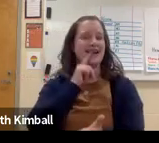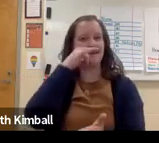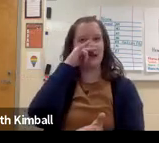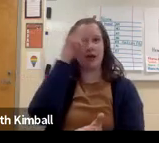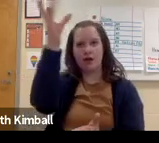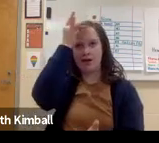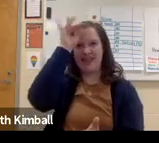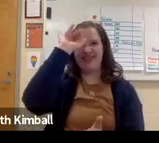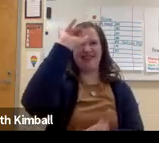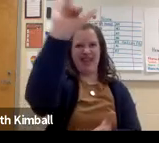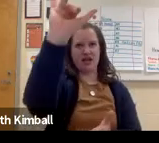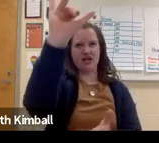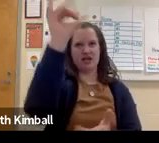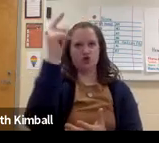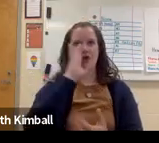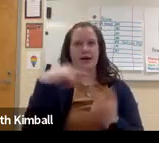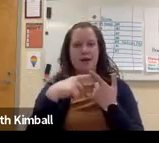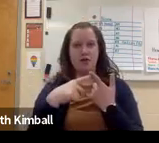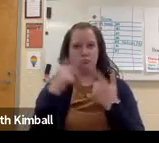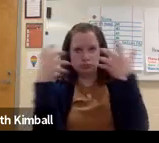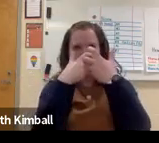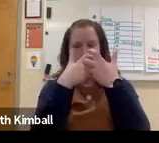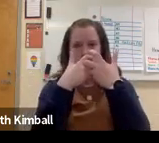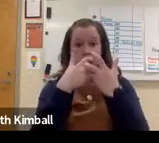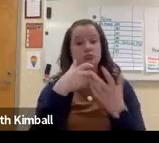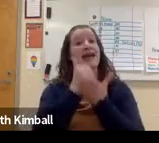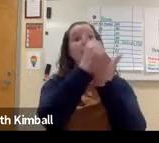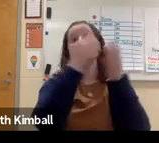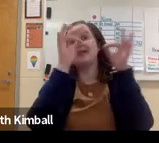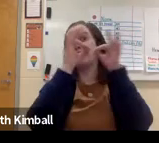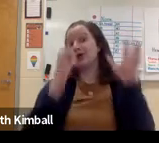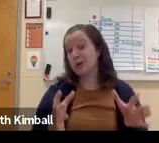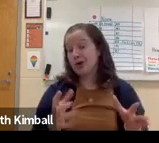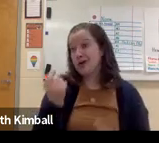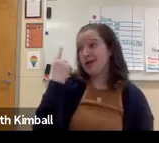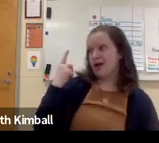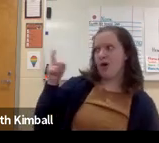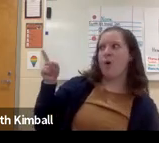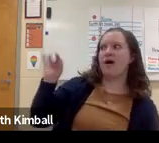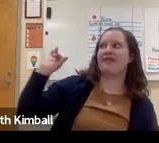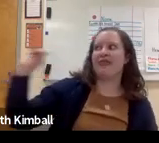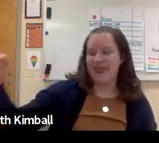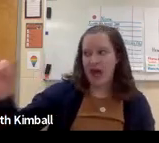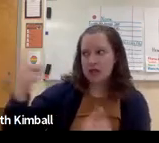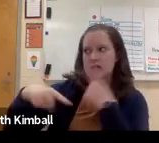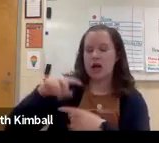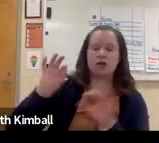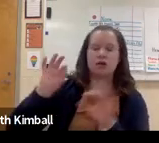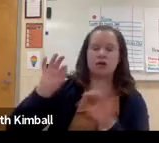So it's important to provide visuals to help the students connect that word with the word that